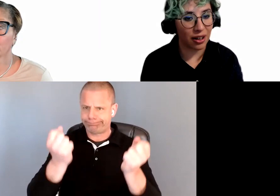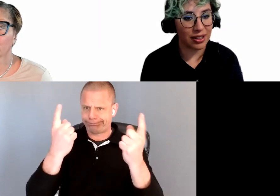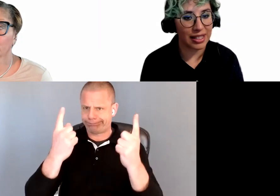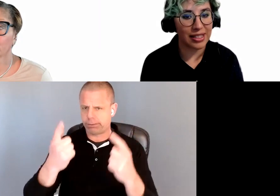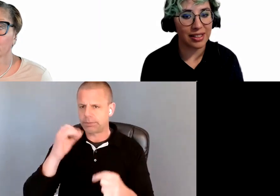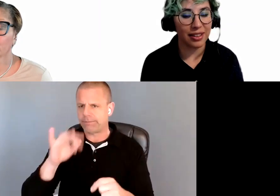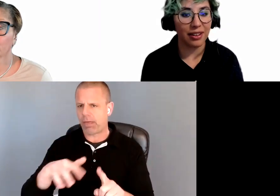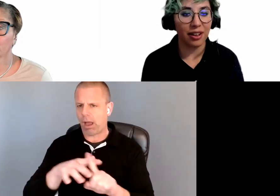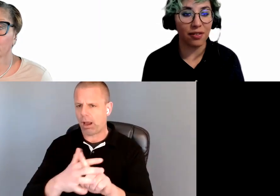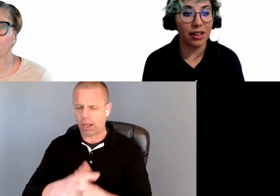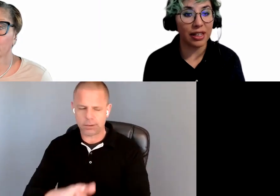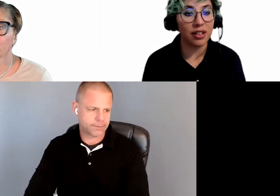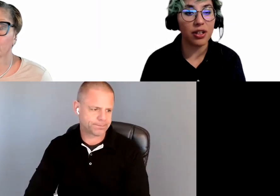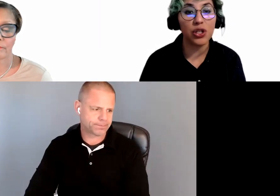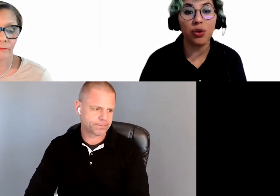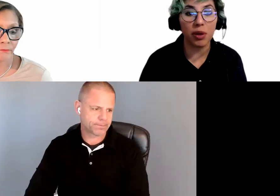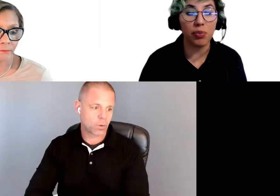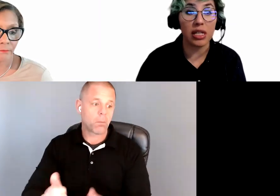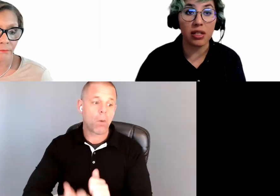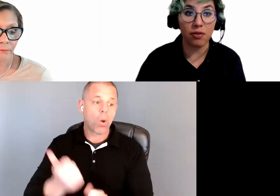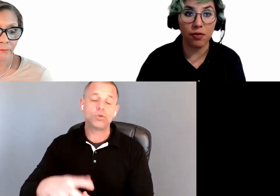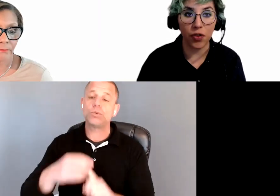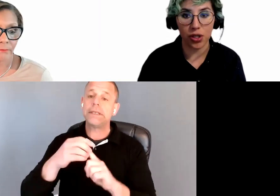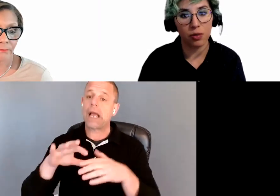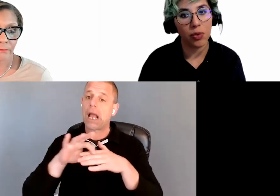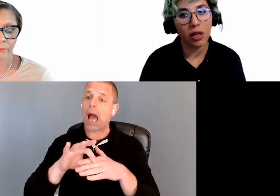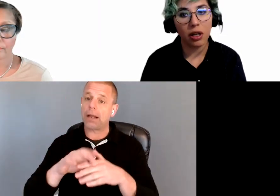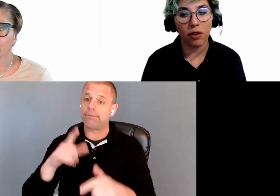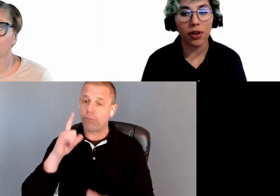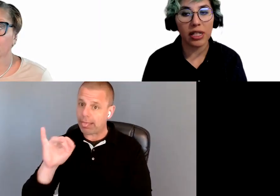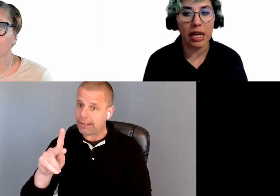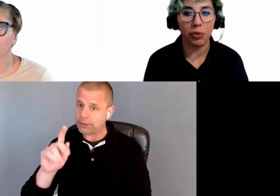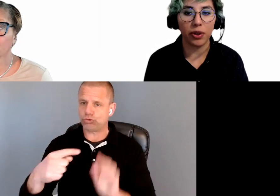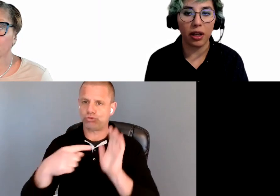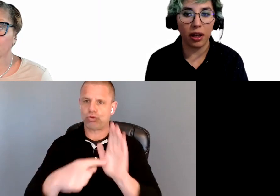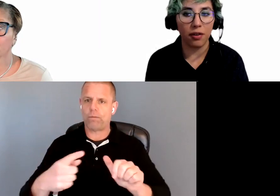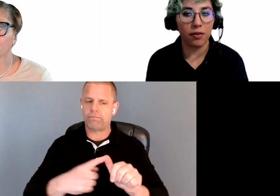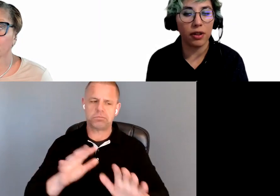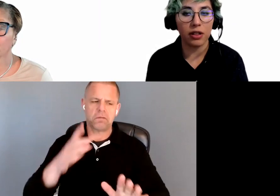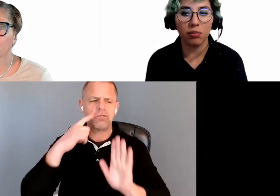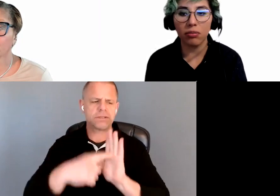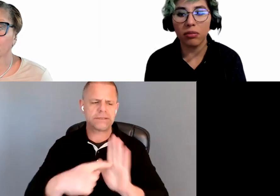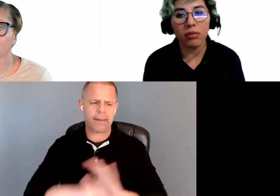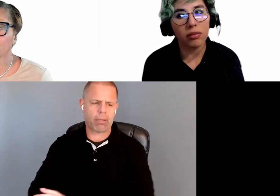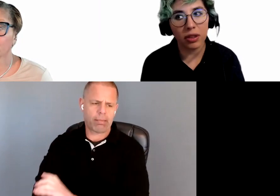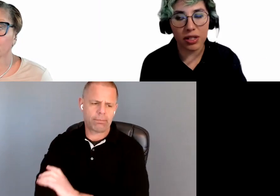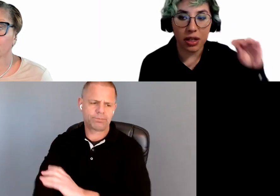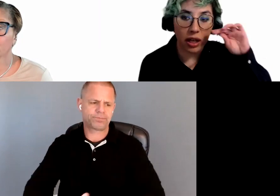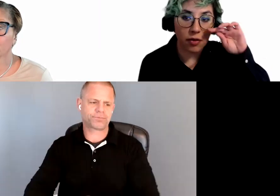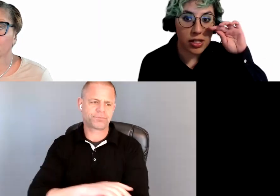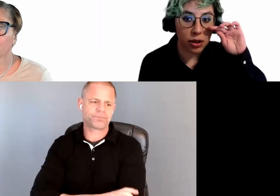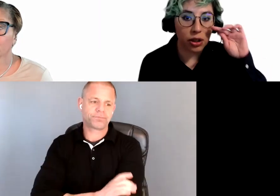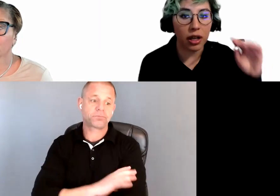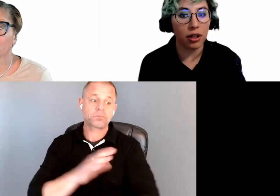content of the link should be presented first. For example, if there is a visitor and you are